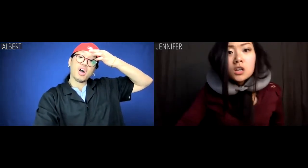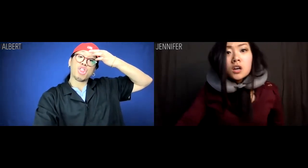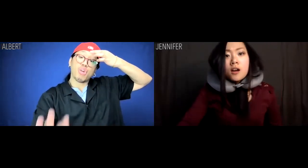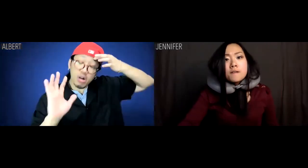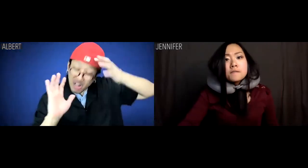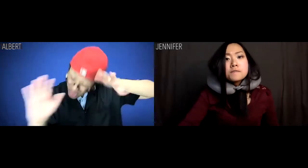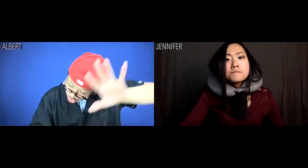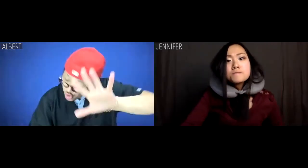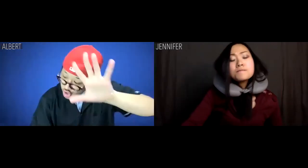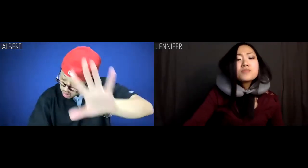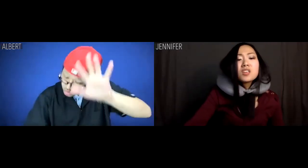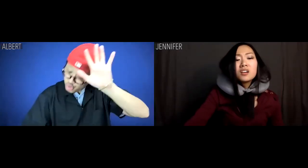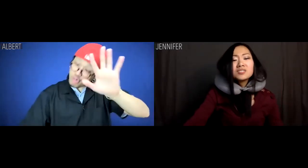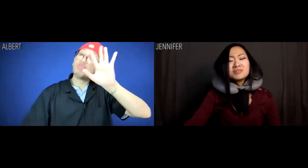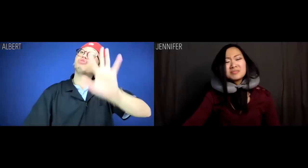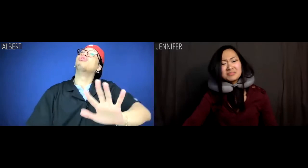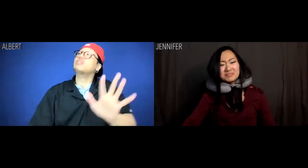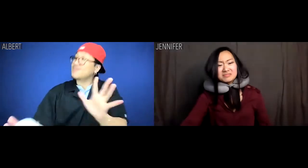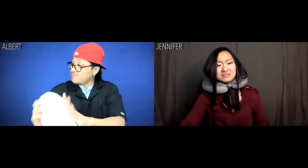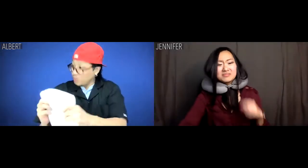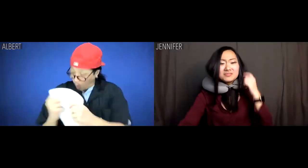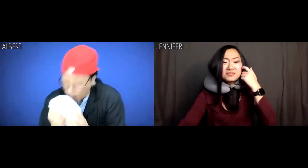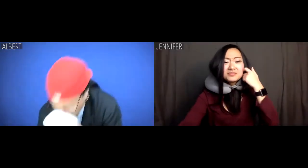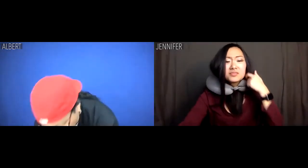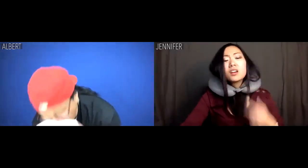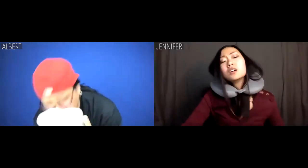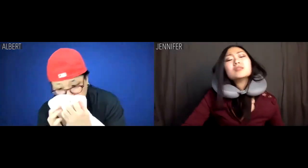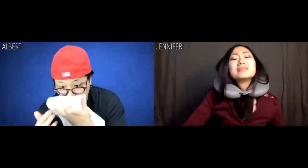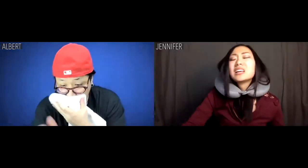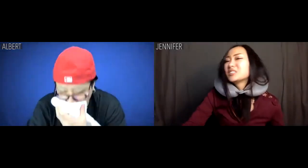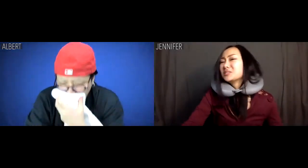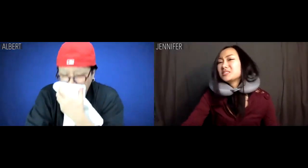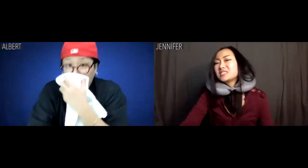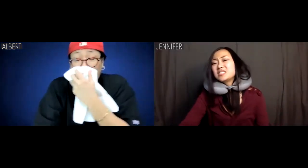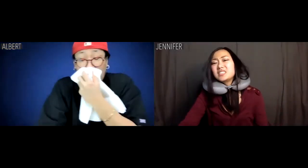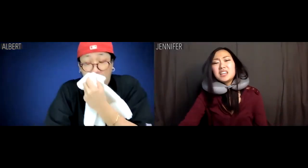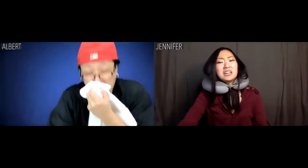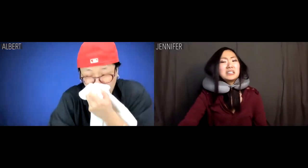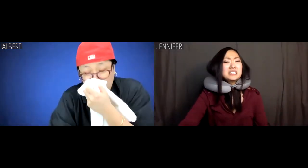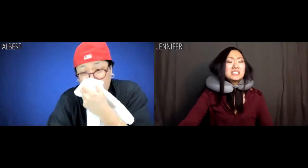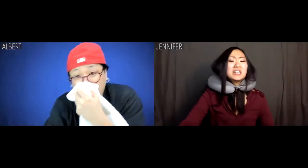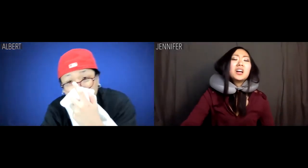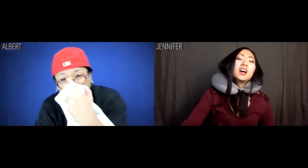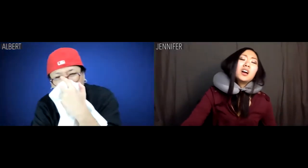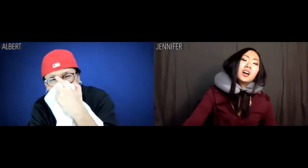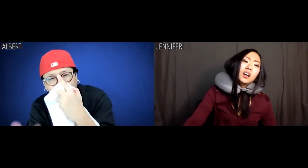Albert: Look, I'm -- [Albert coughs]